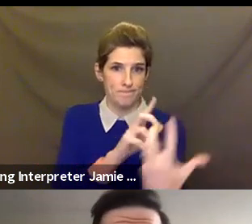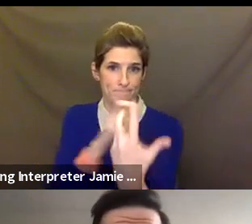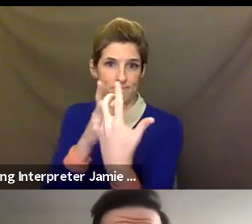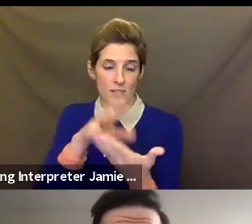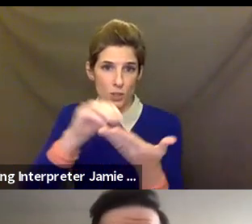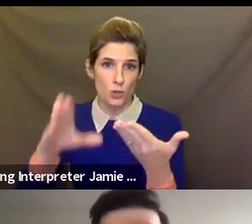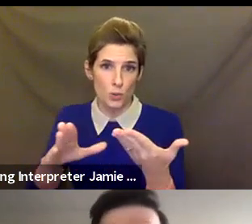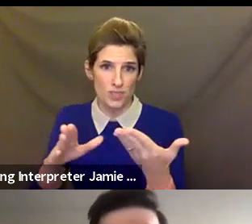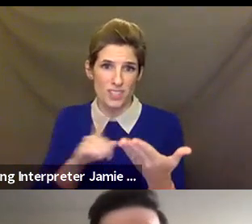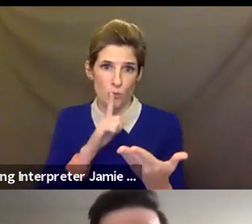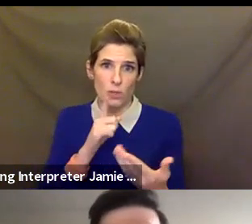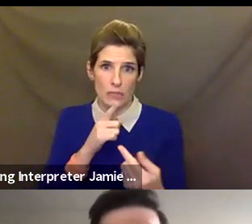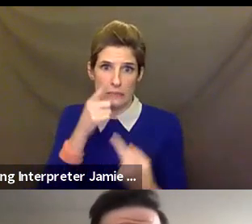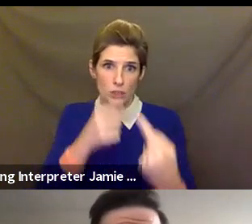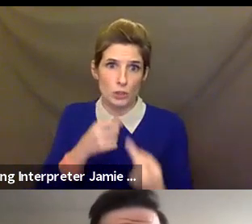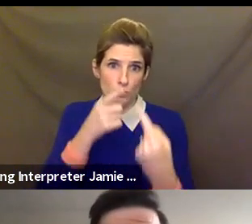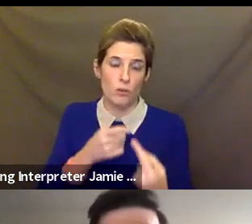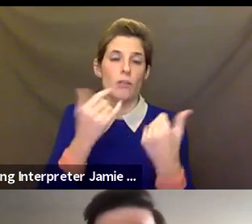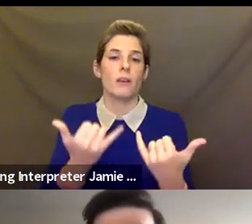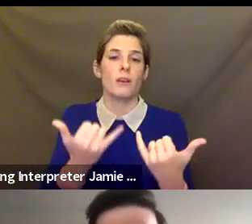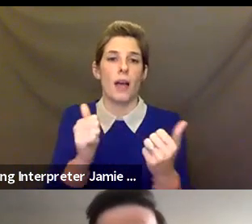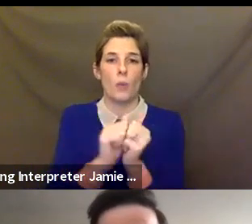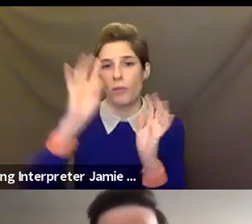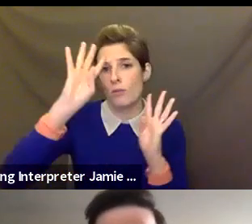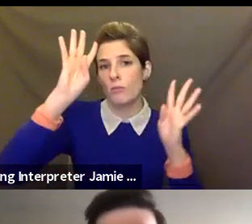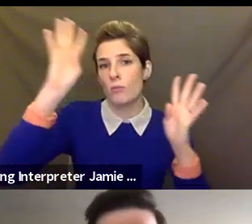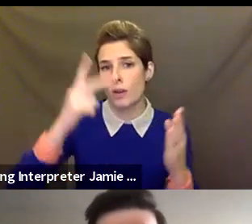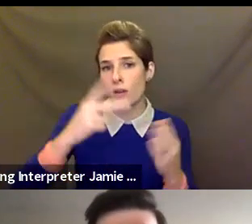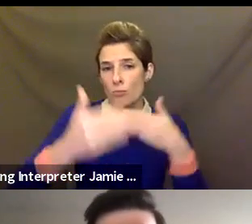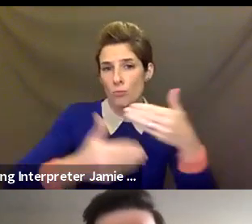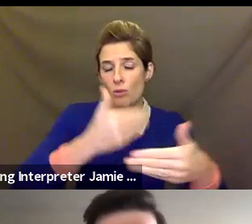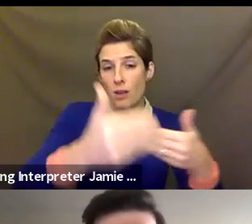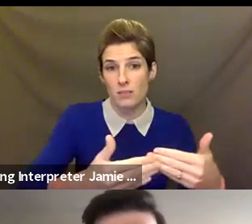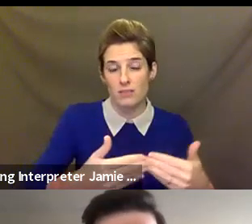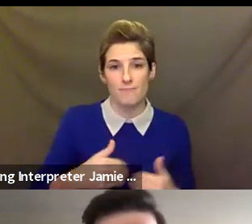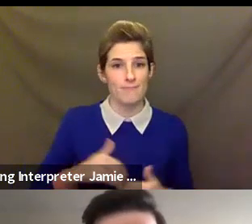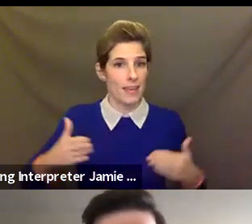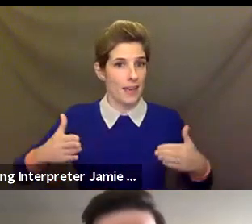in schools in terms of sort of the creative process. So happy to talk about all of that programming when when we get a